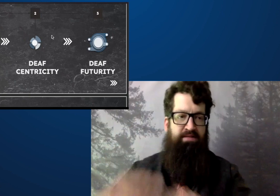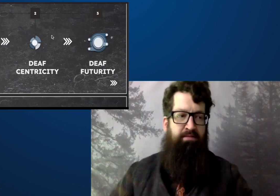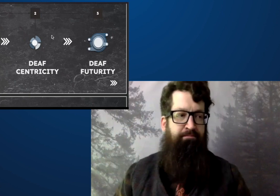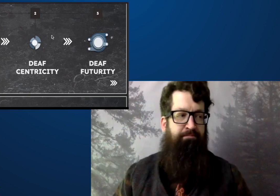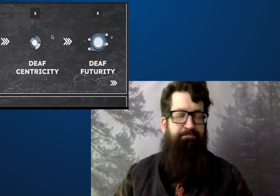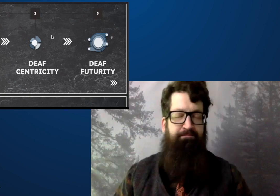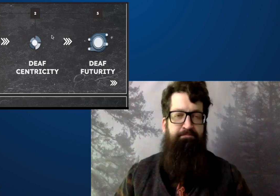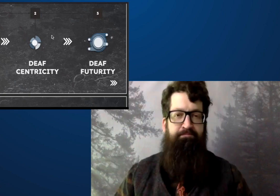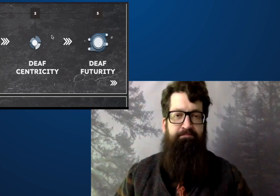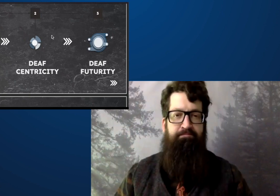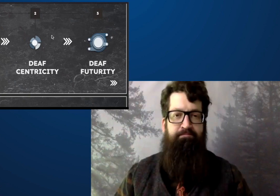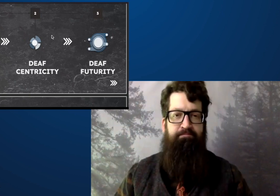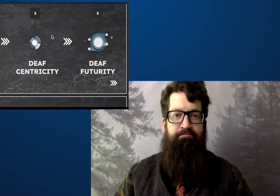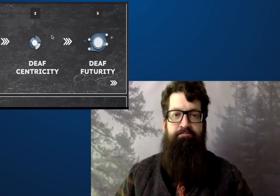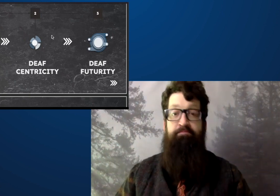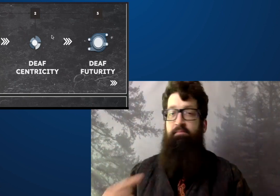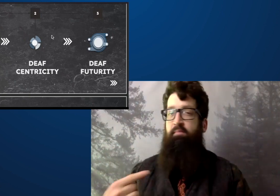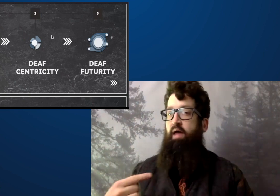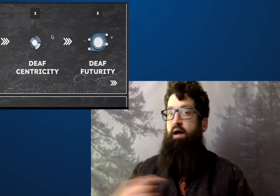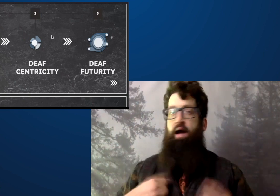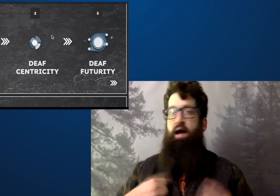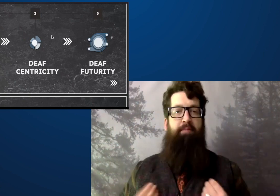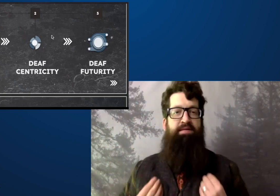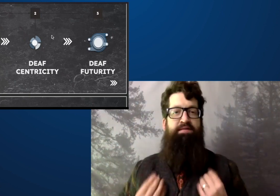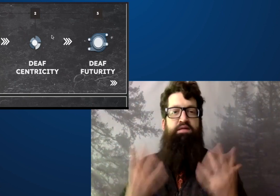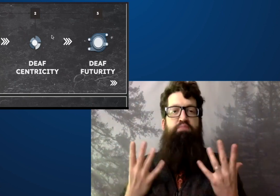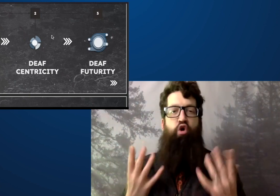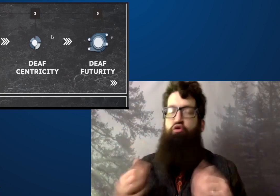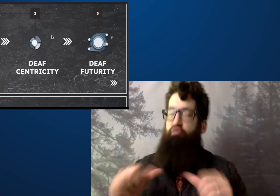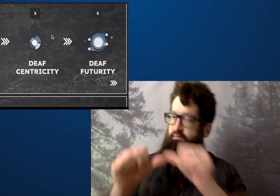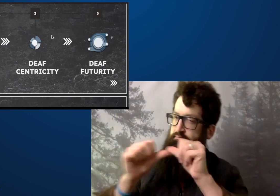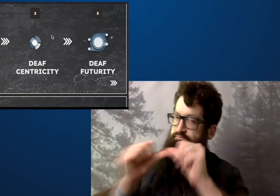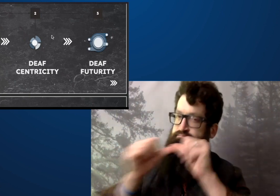You need radical optimism,